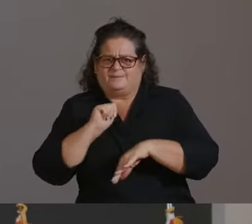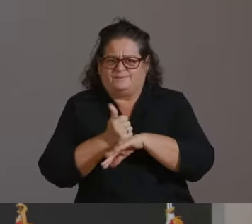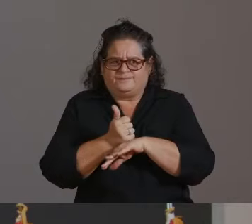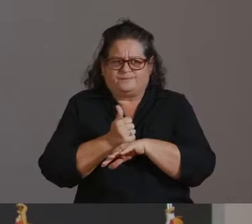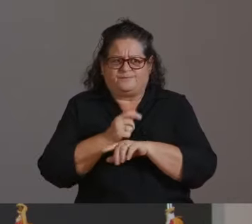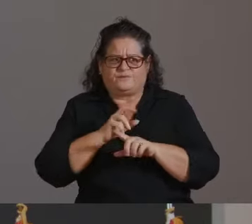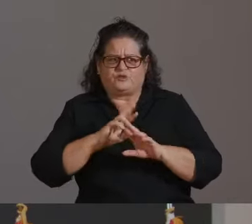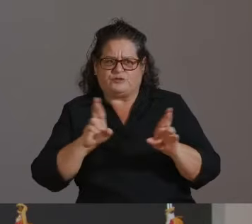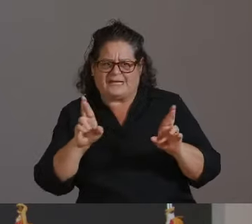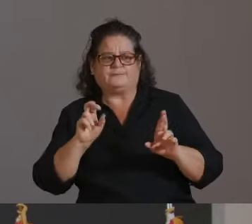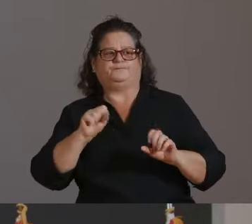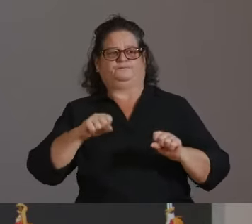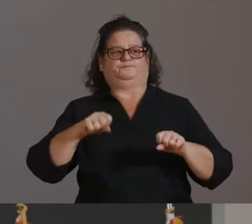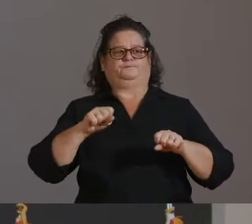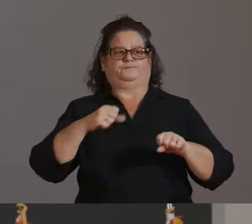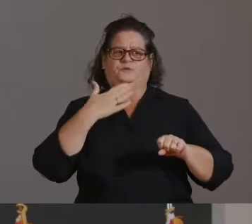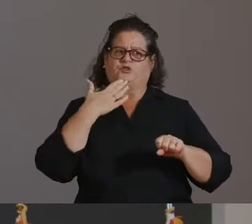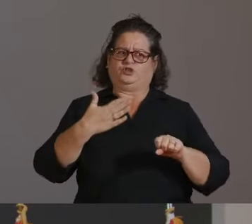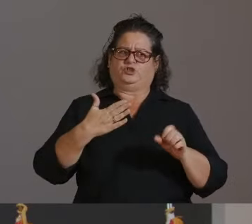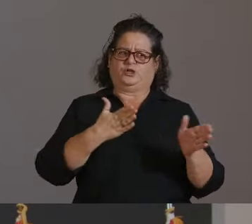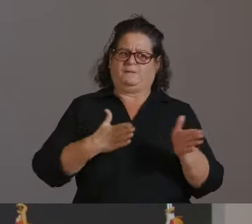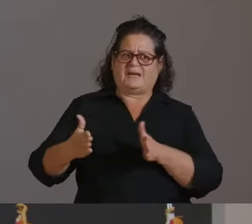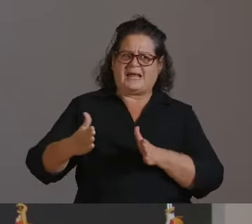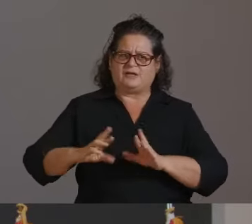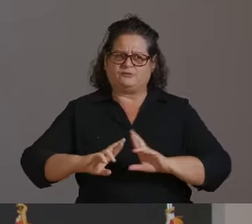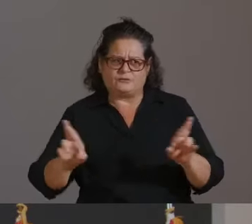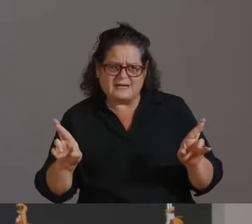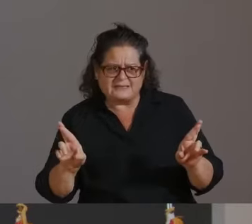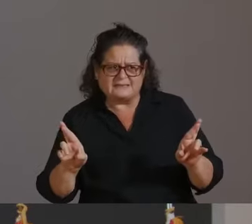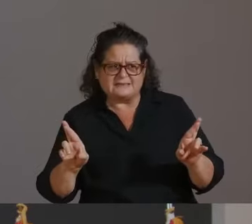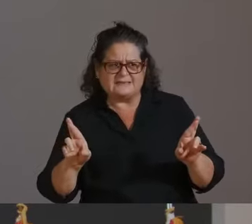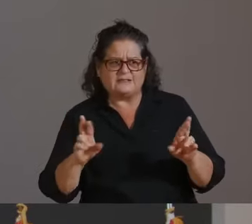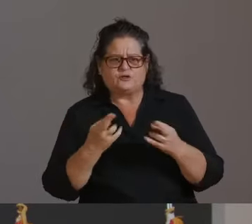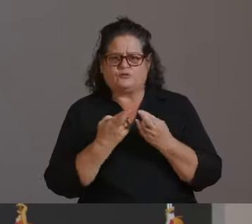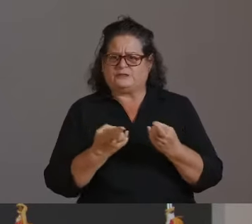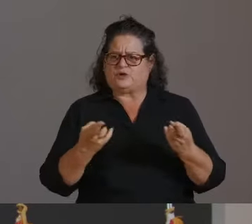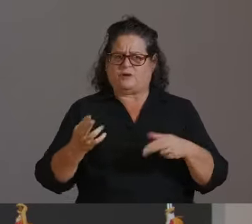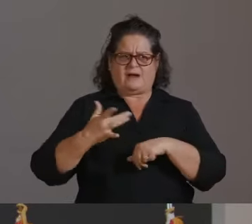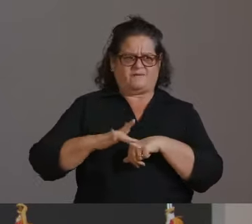THEY HAVE MARSHALLED RESOURCES TO BE ABLE TO BRING THIS FORWARD TO REALLY ADDRESS THE